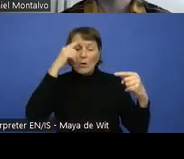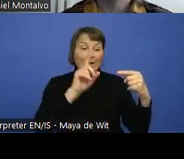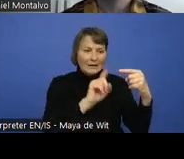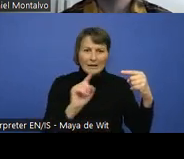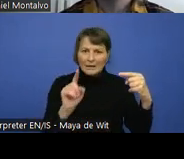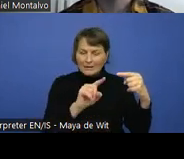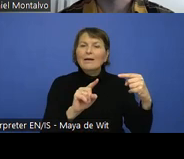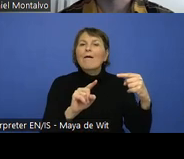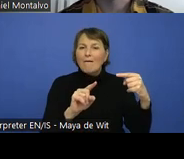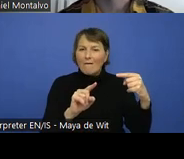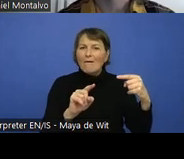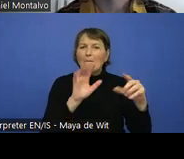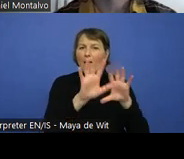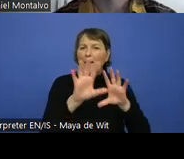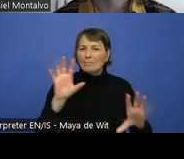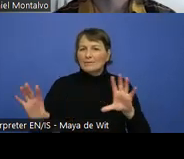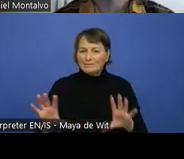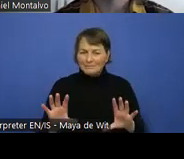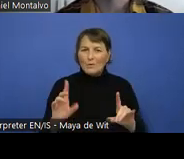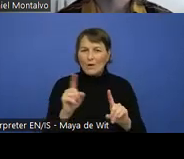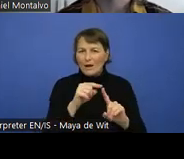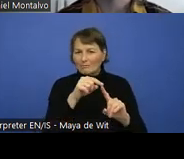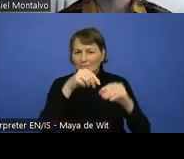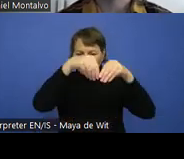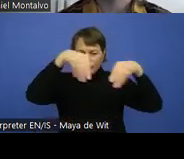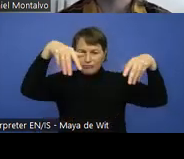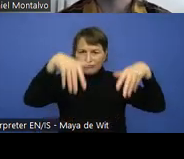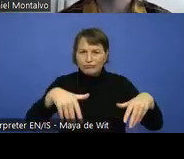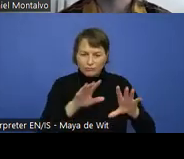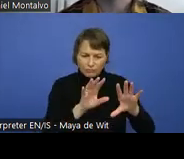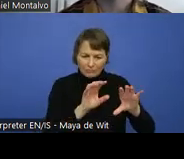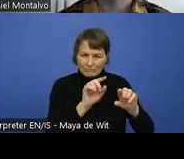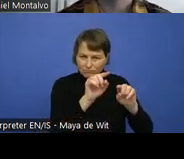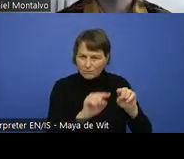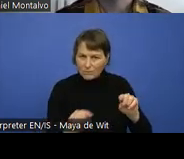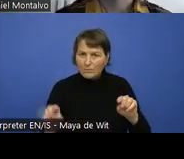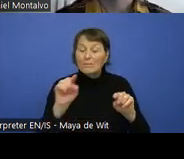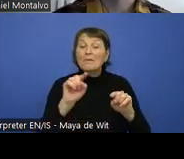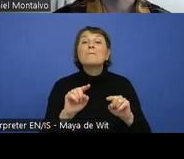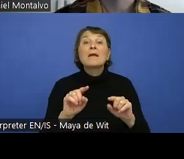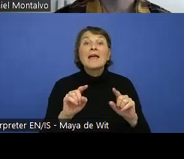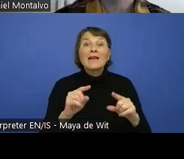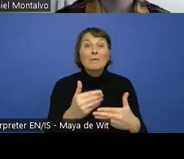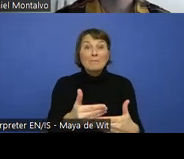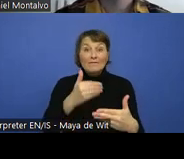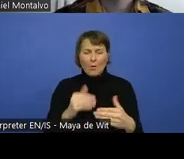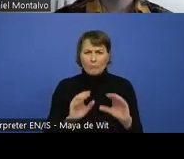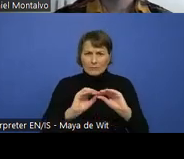those in the design, the better the product is going to be performing later on in terms of accessibility.